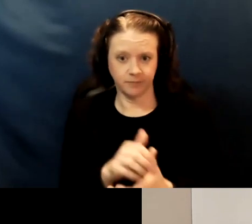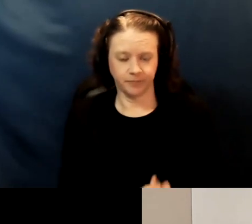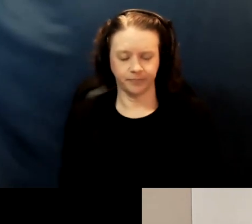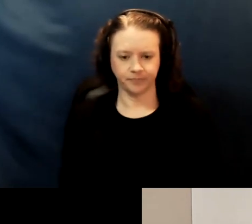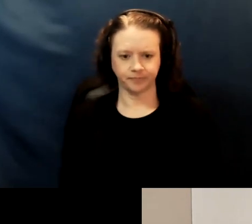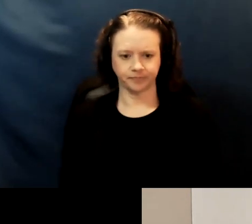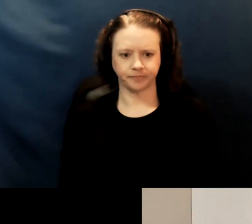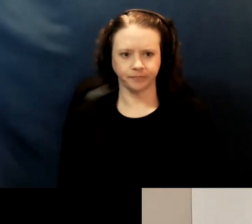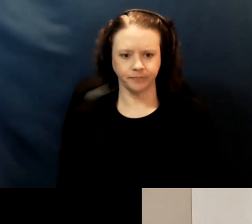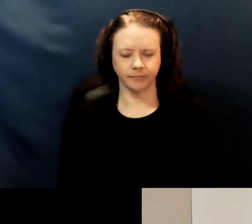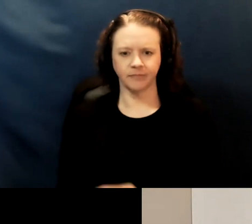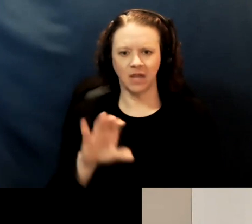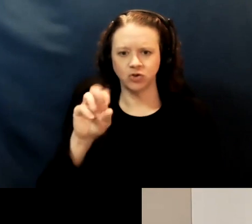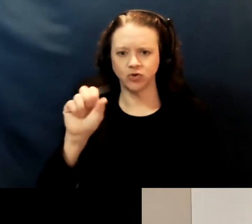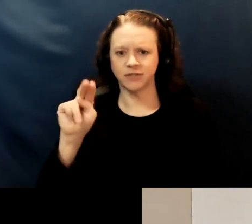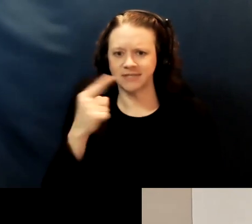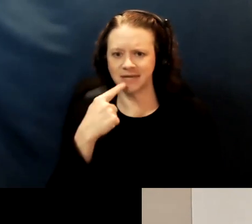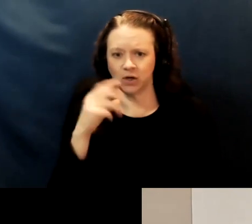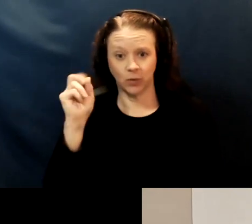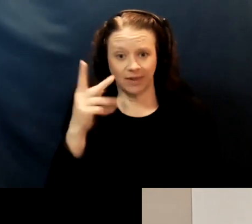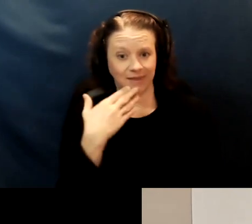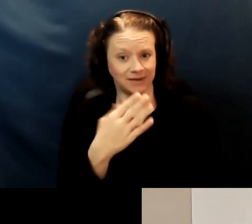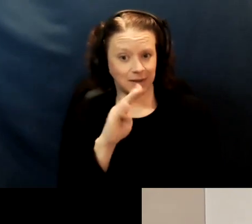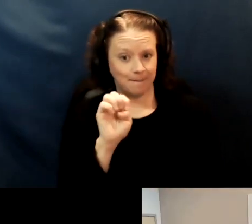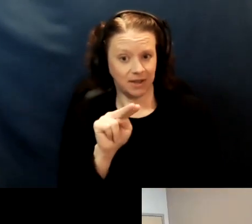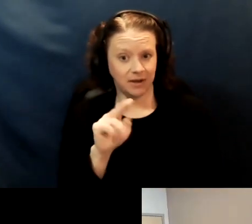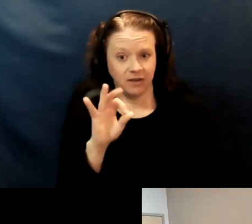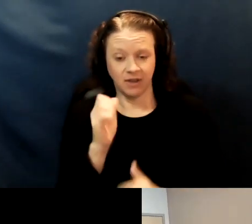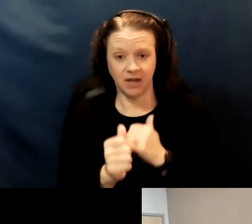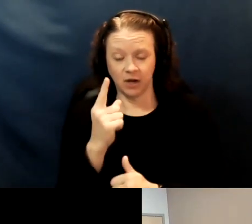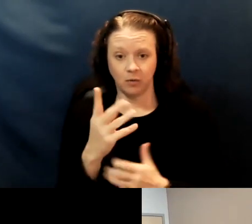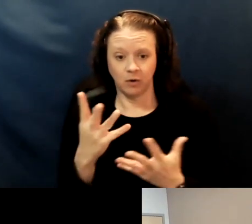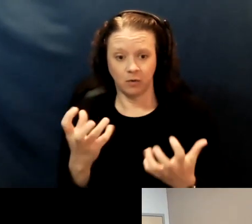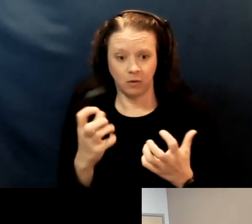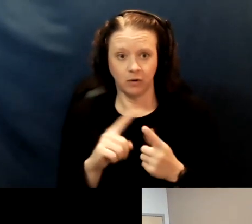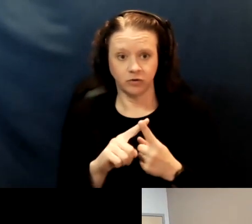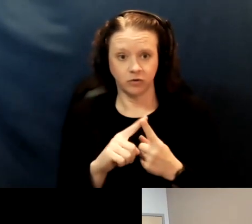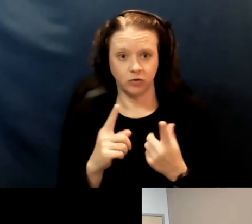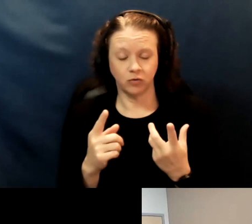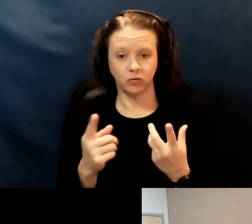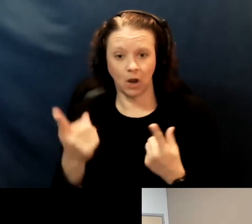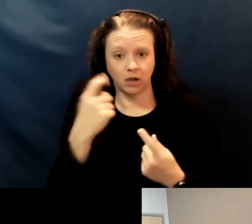[Susan] Okay, thank you, Ben. If anybody wants to ask a question